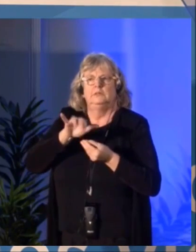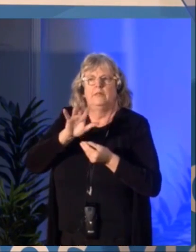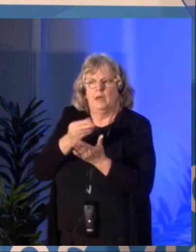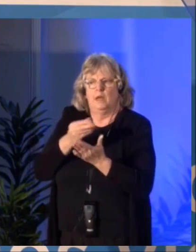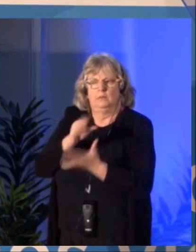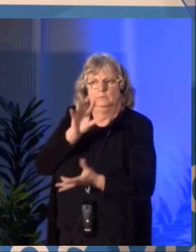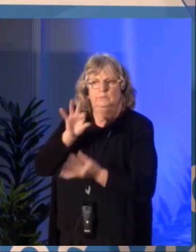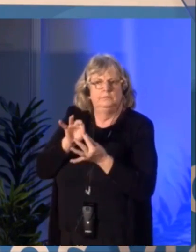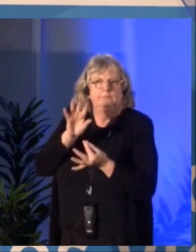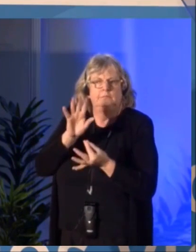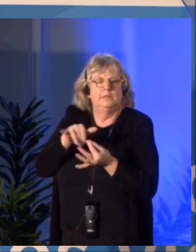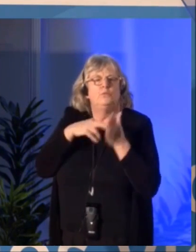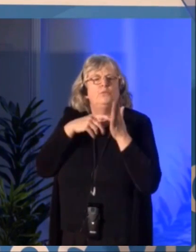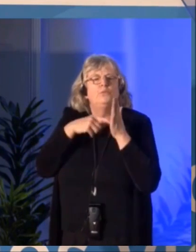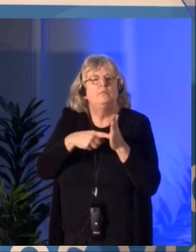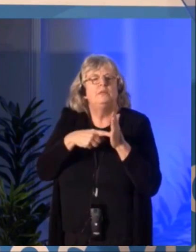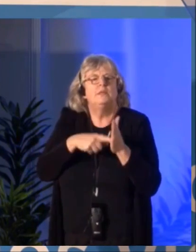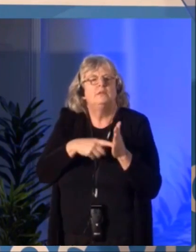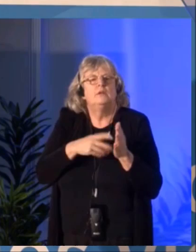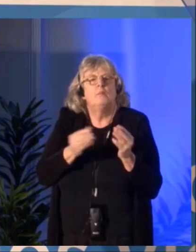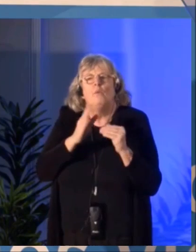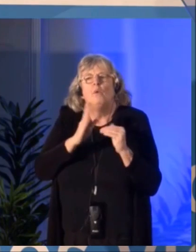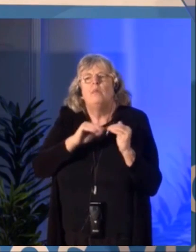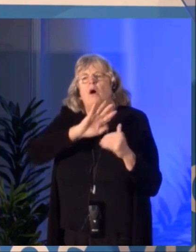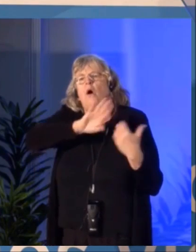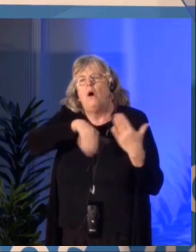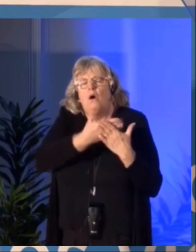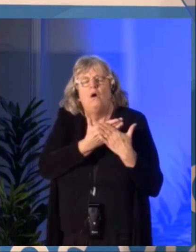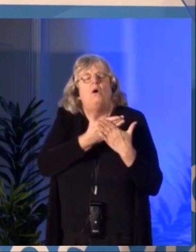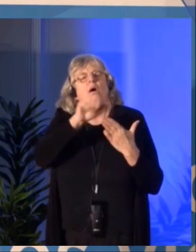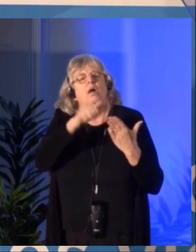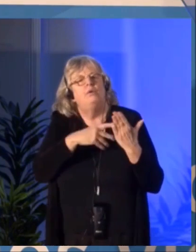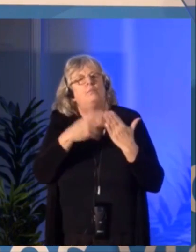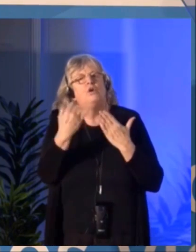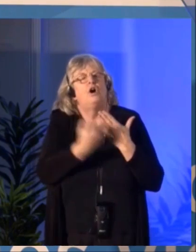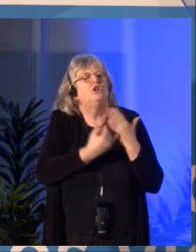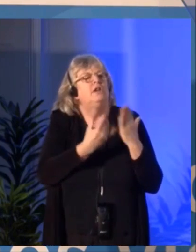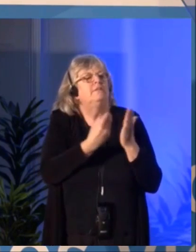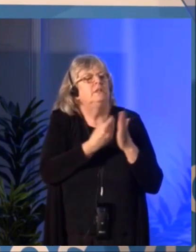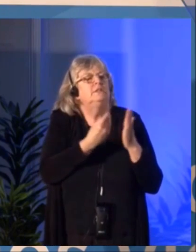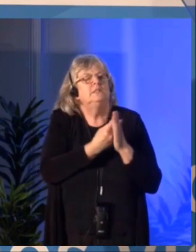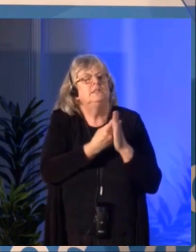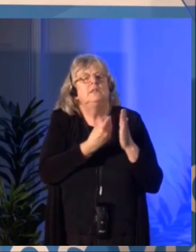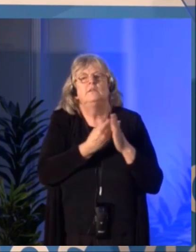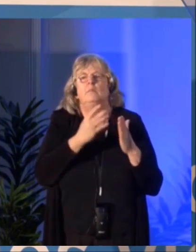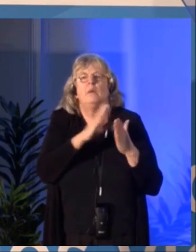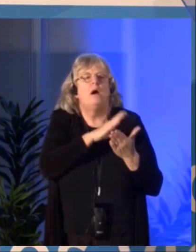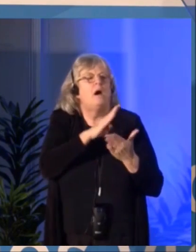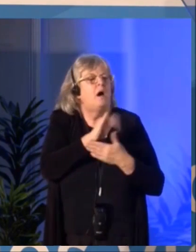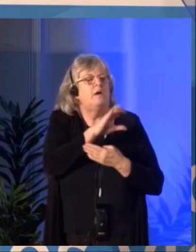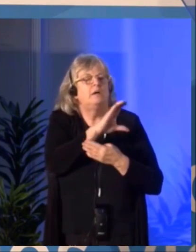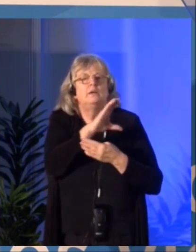of the Arts in a Digital World. The community response to the New Chapter was extraordinary,